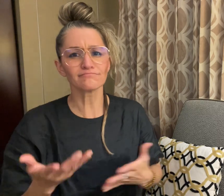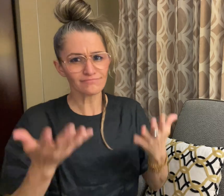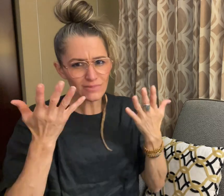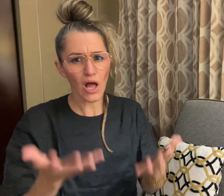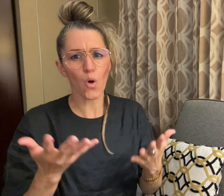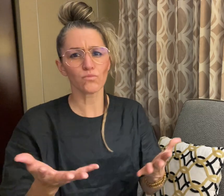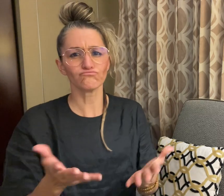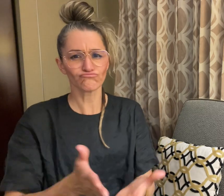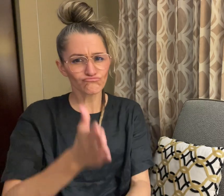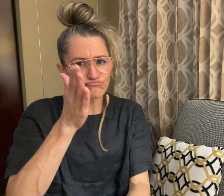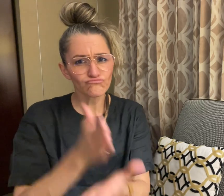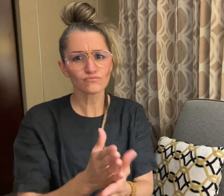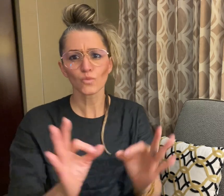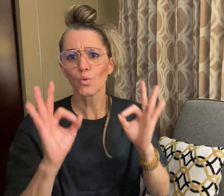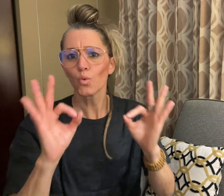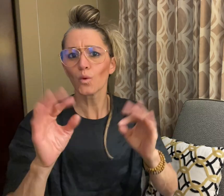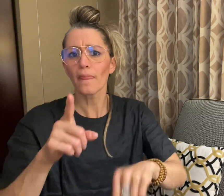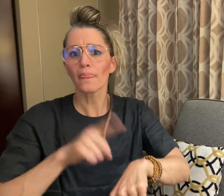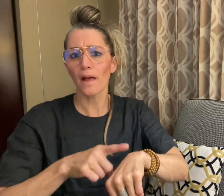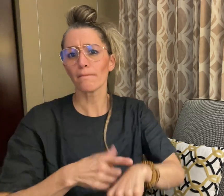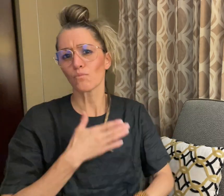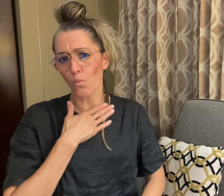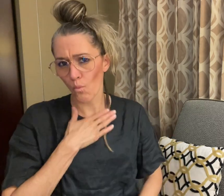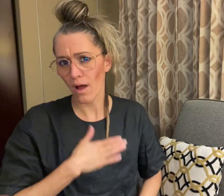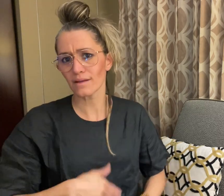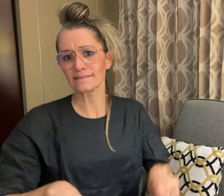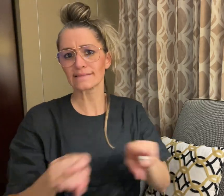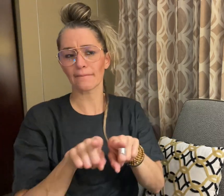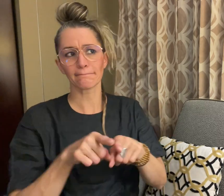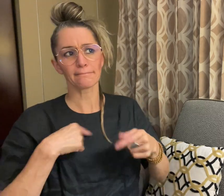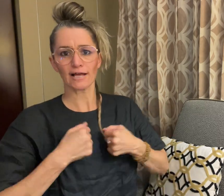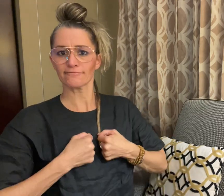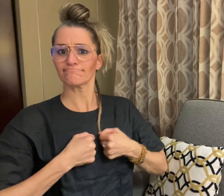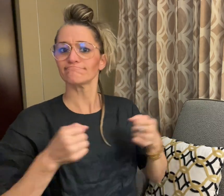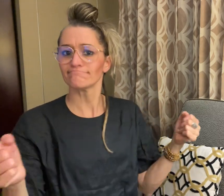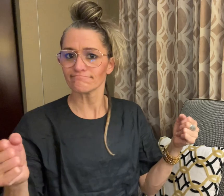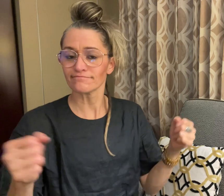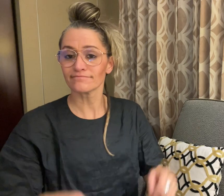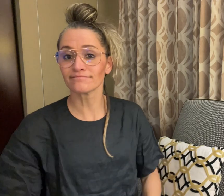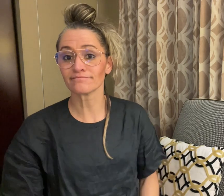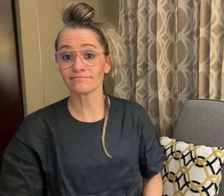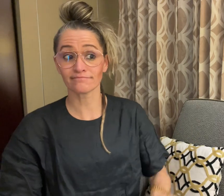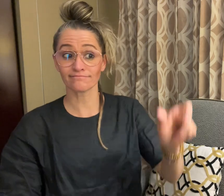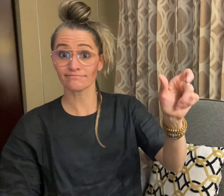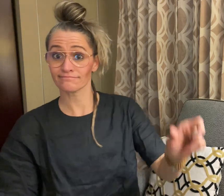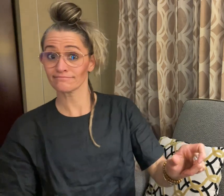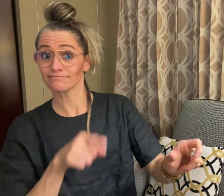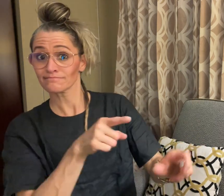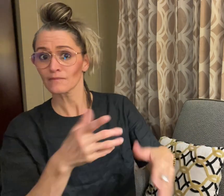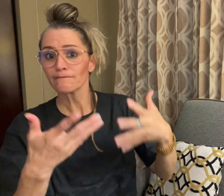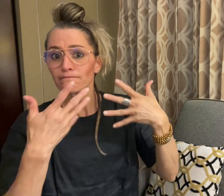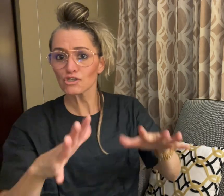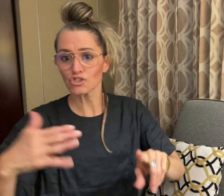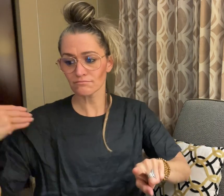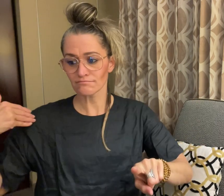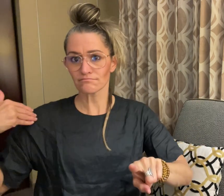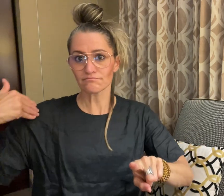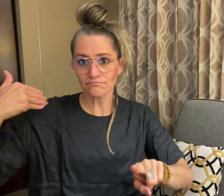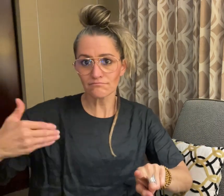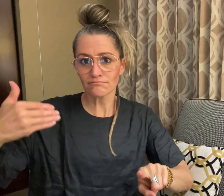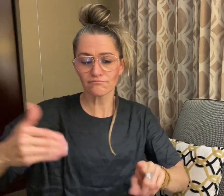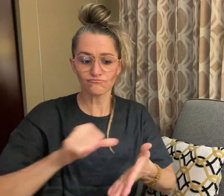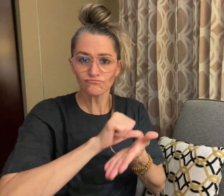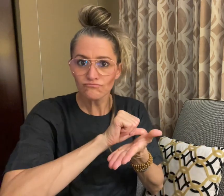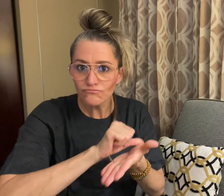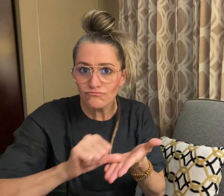for her to come out too. Yasmine has gone through